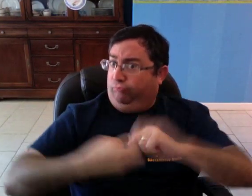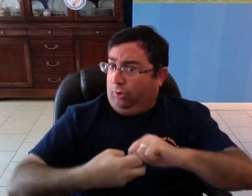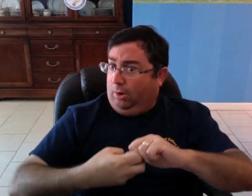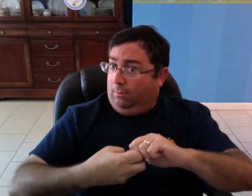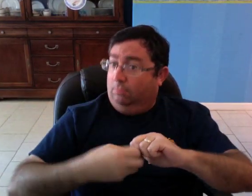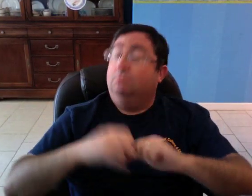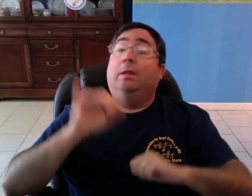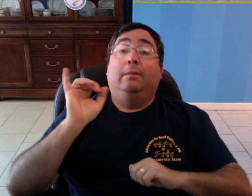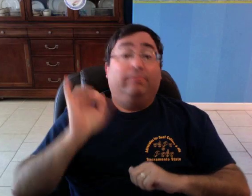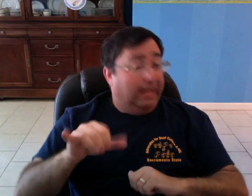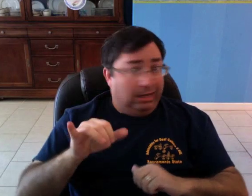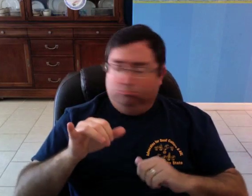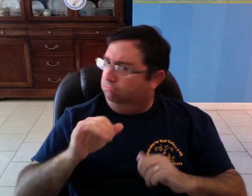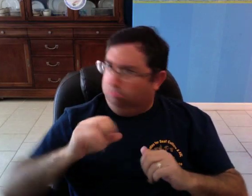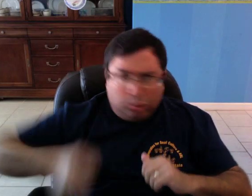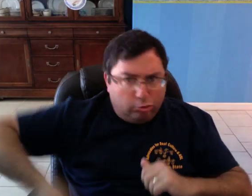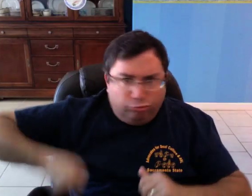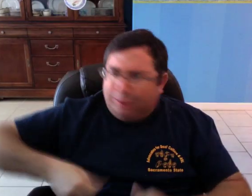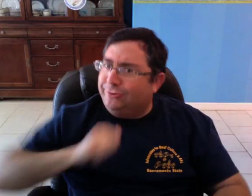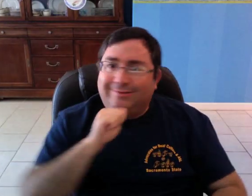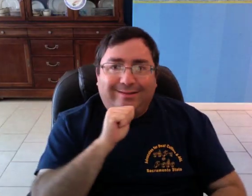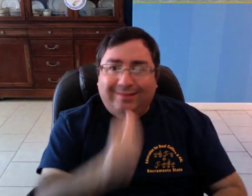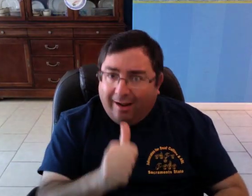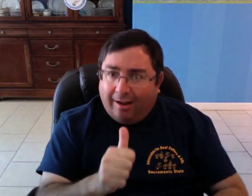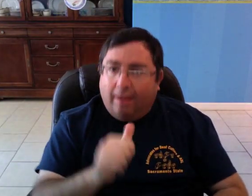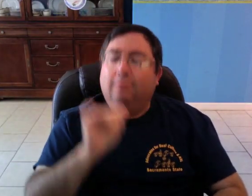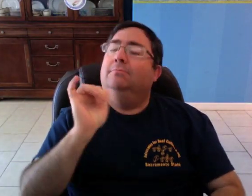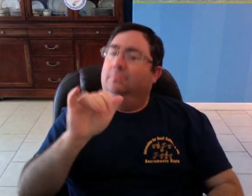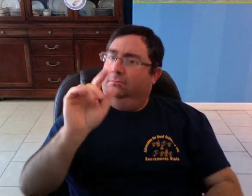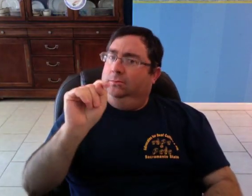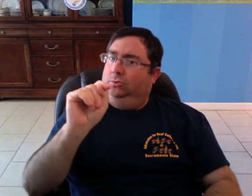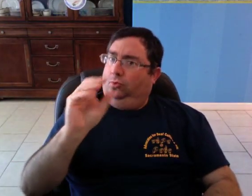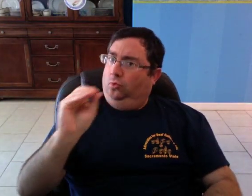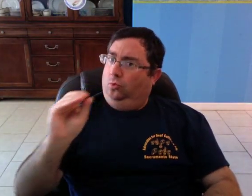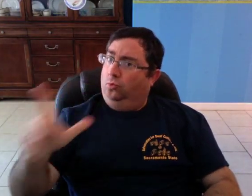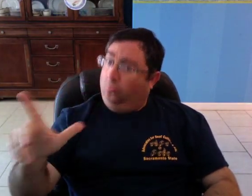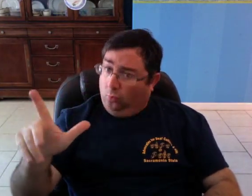That is not a crutch, that is a tool.